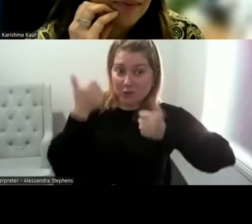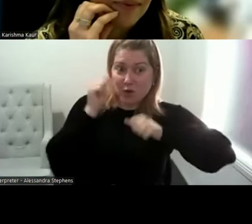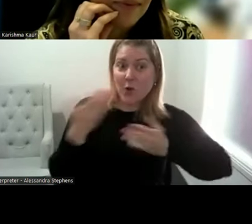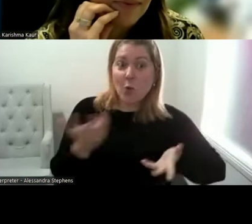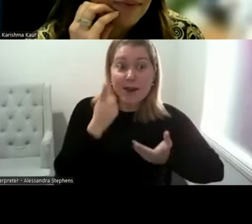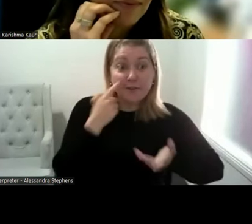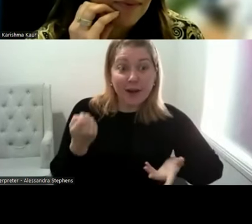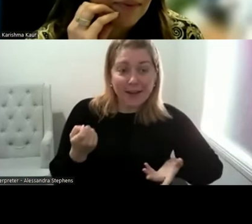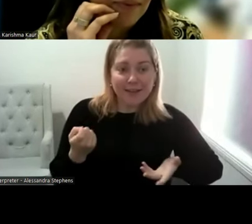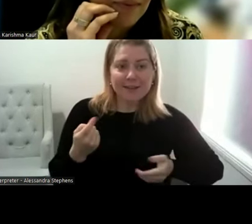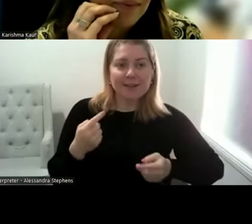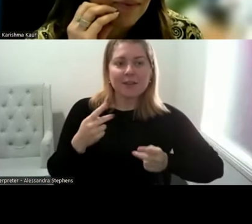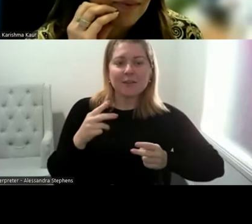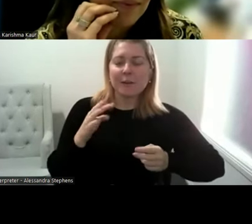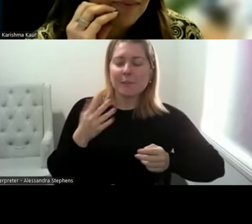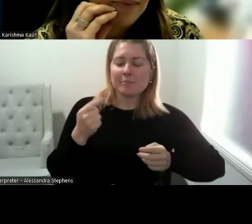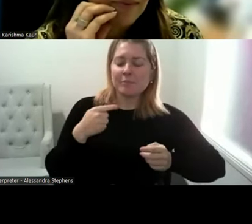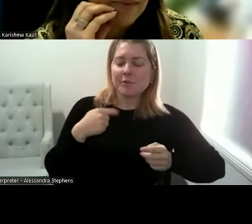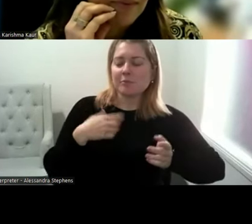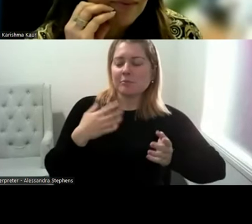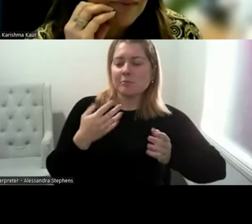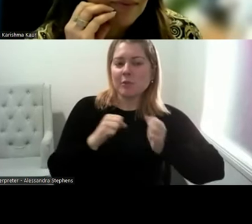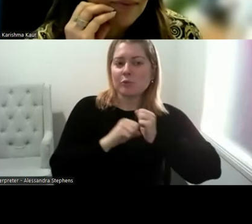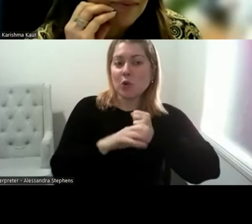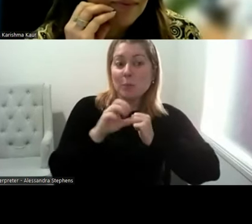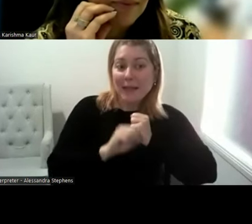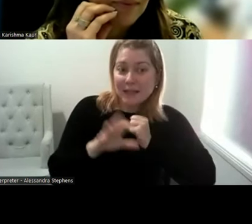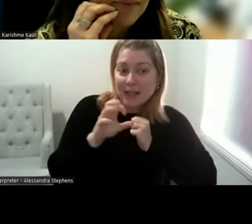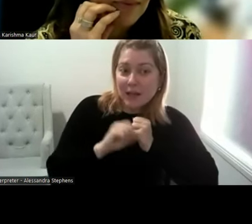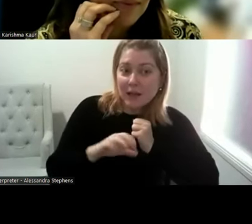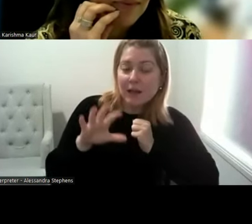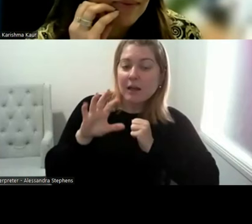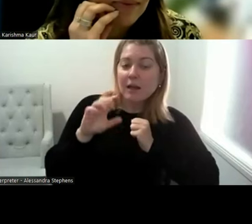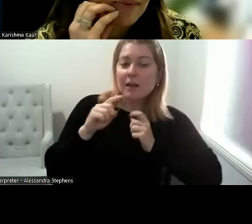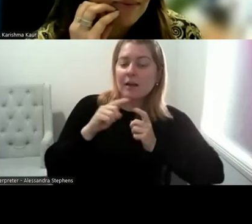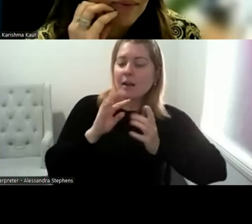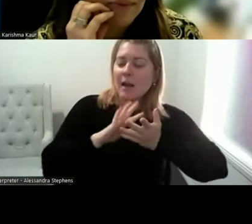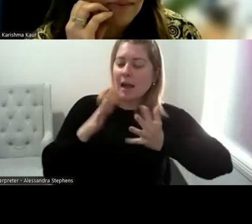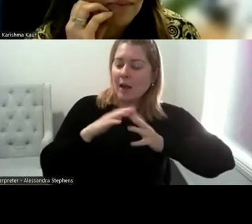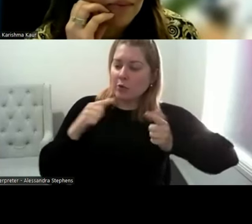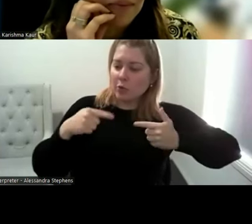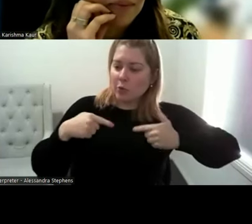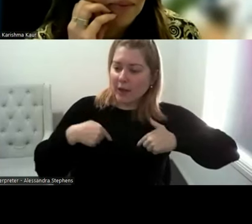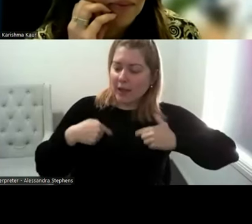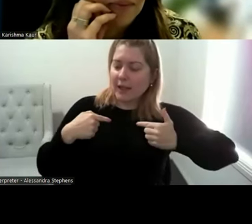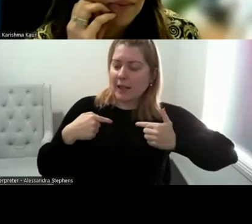I do go back to media but just How do we, enact more macro changes?